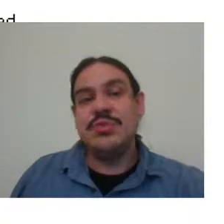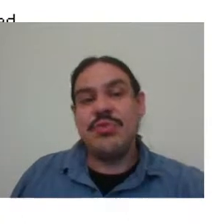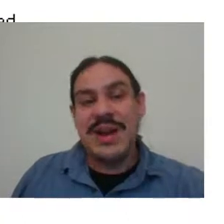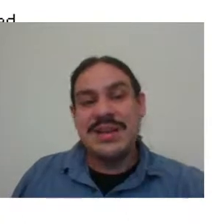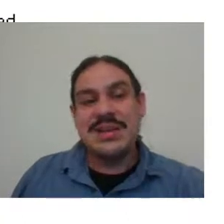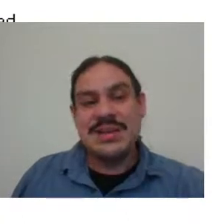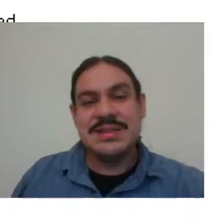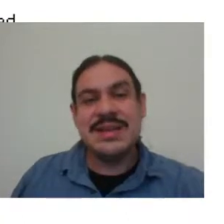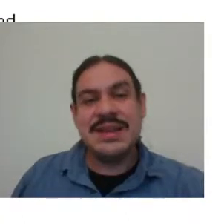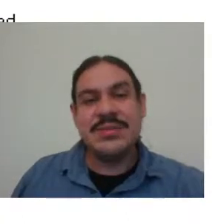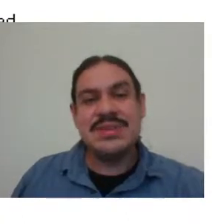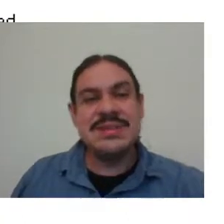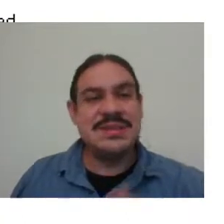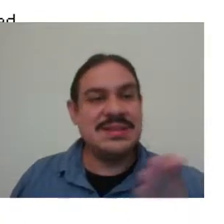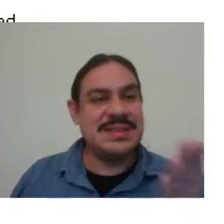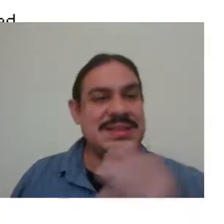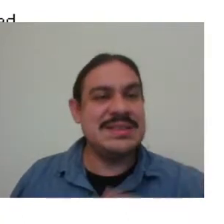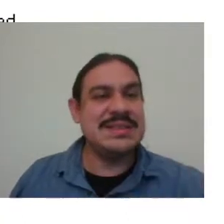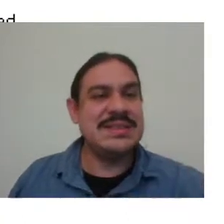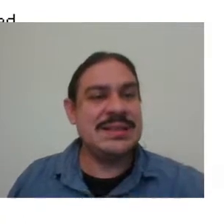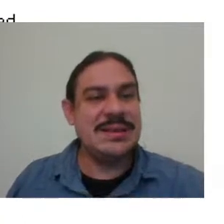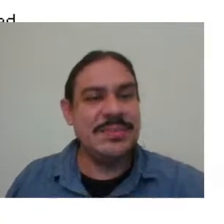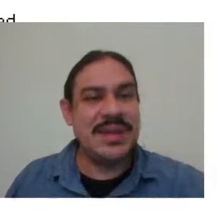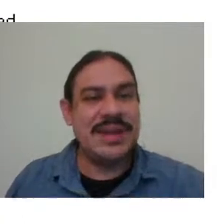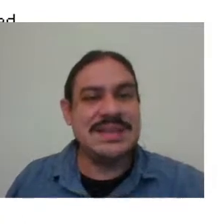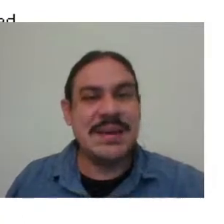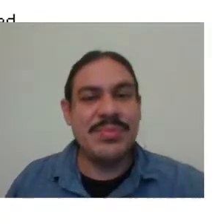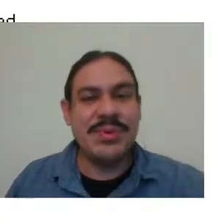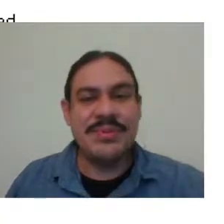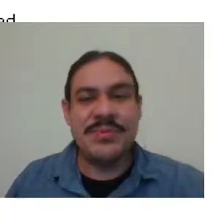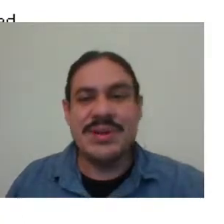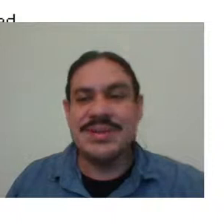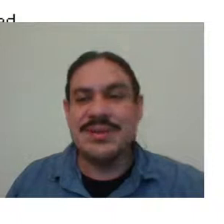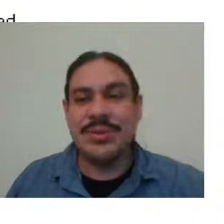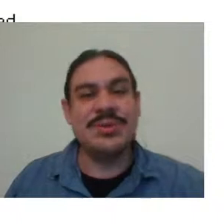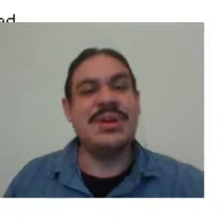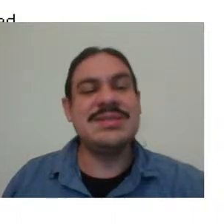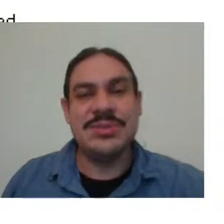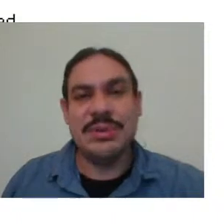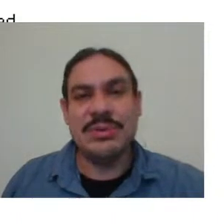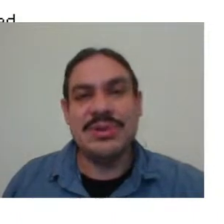write sign languages. This is an example of what the Goldilocks story would look